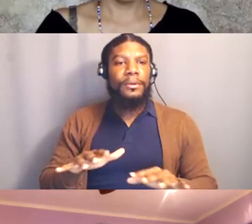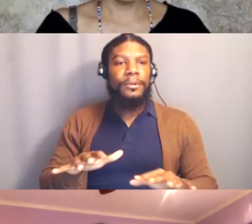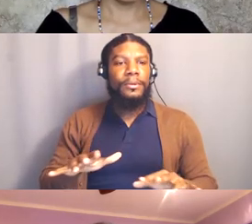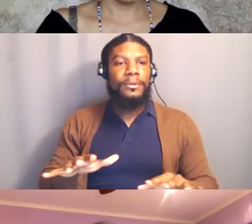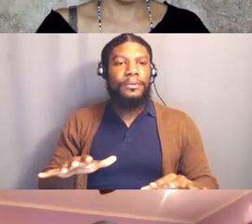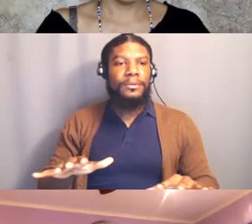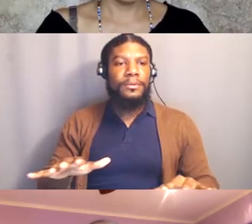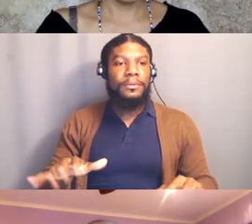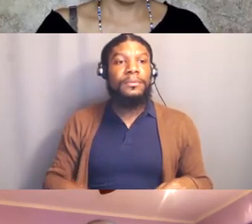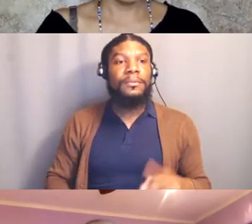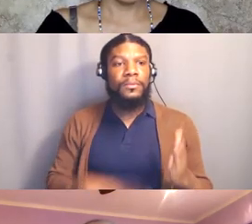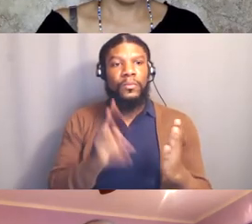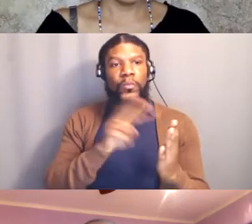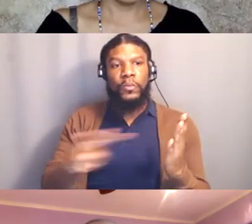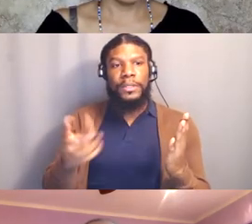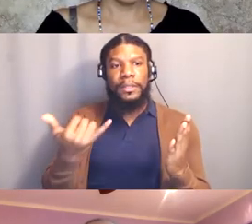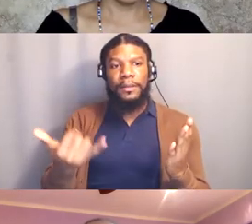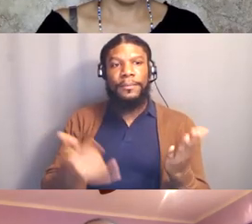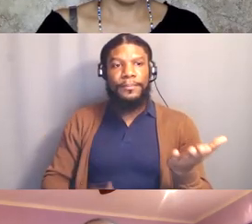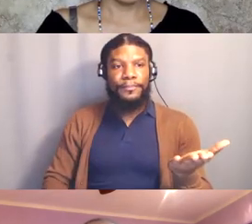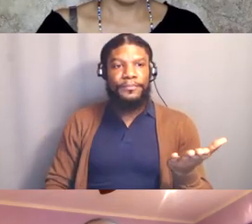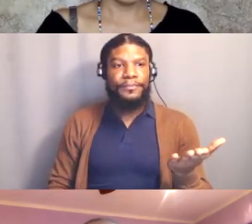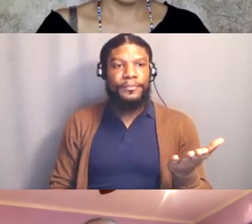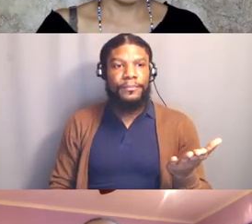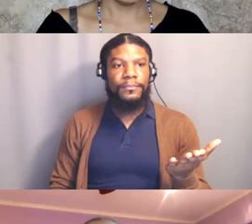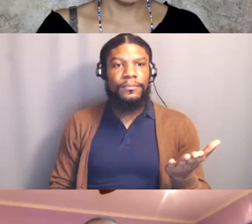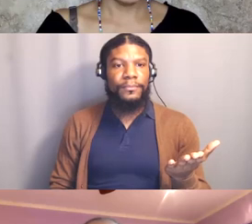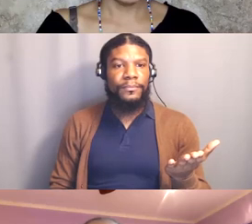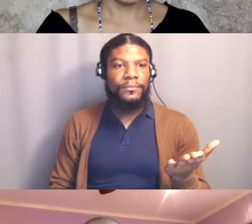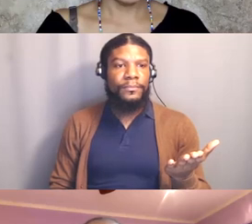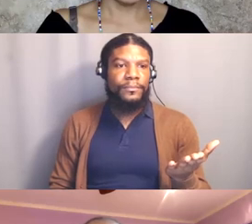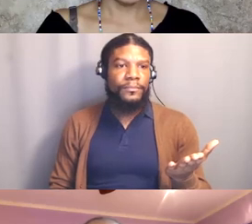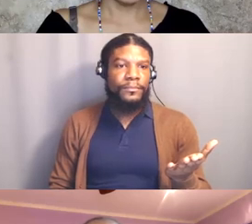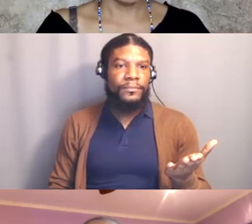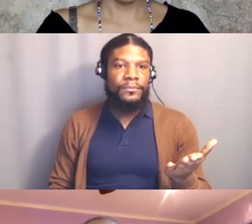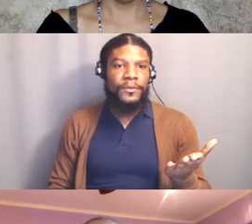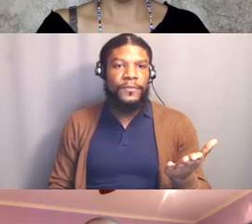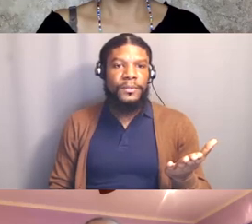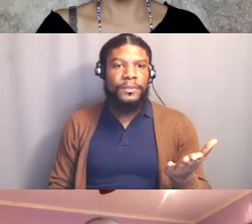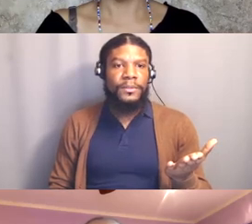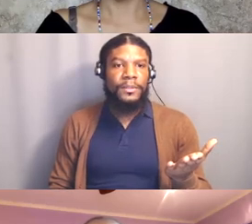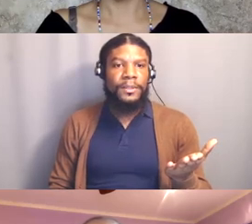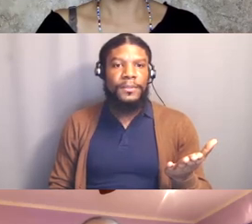"We pay homage to those who were stolen "from Africa placed in -------, falsely named